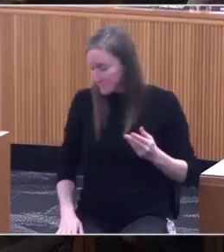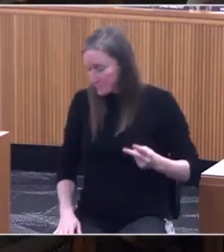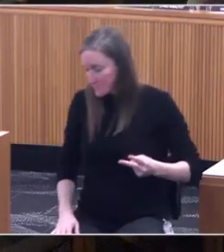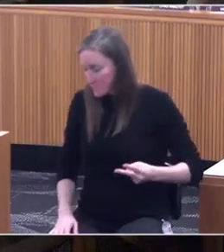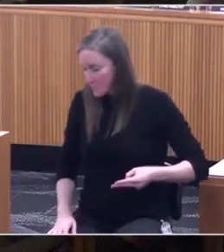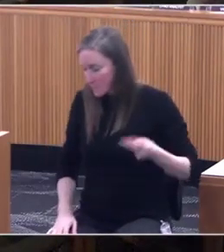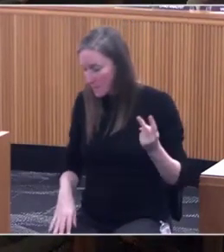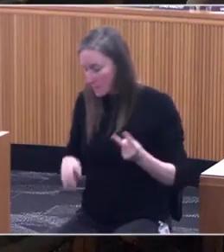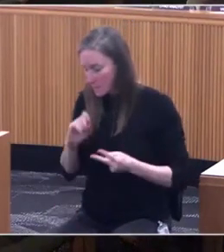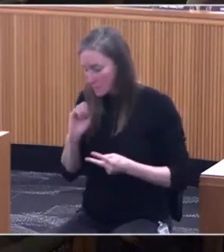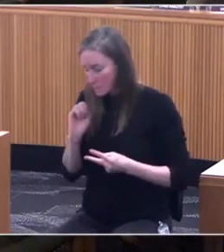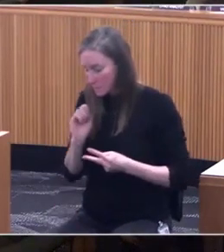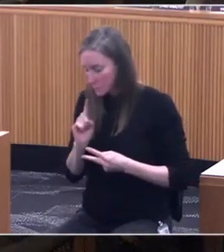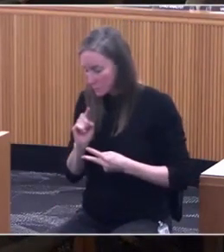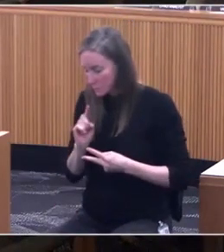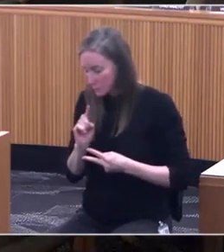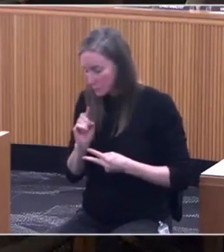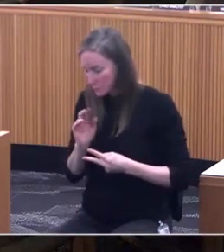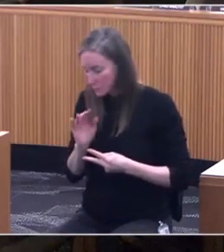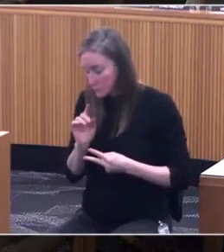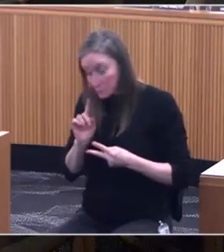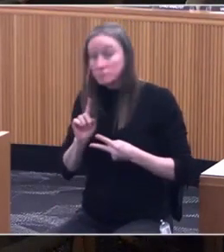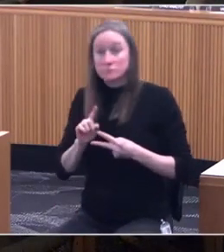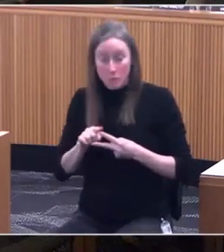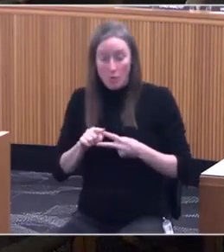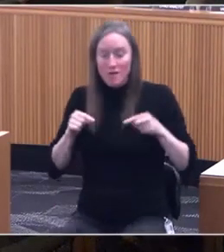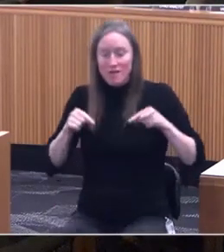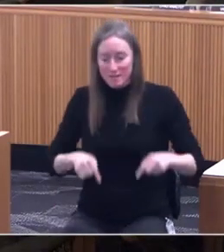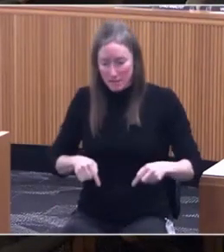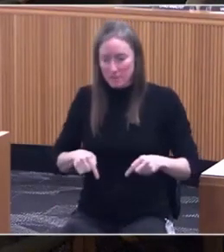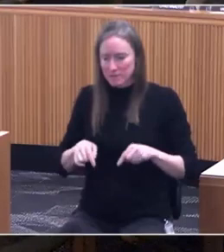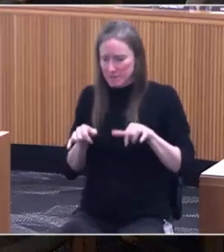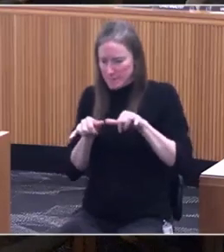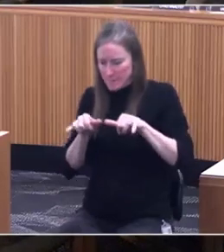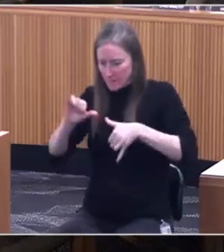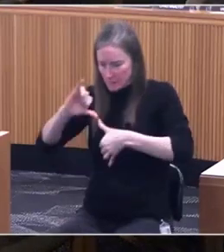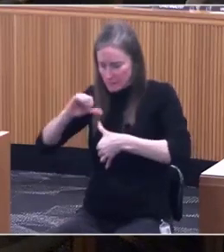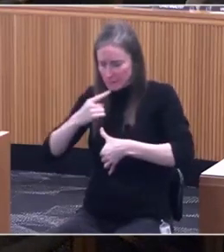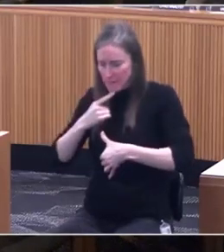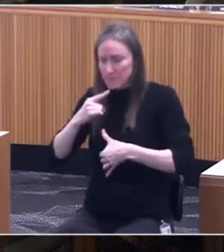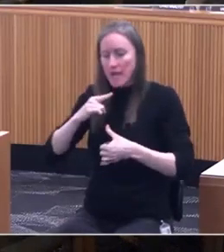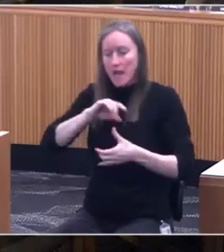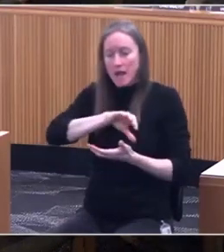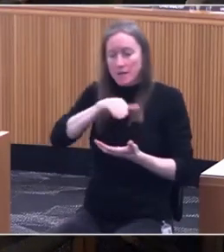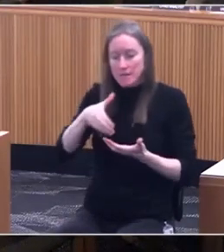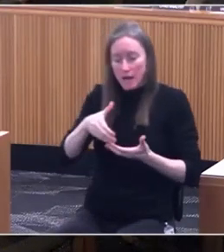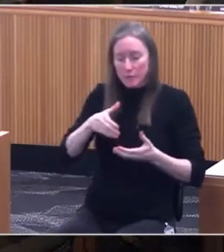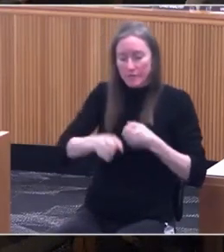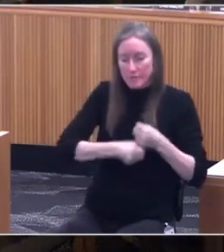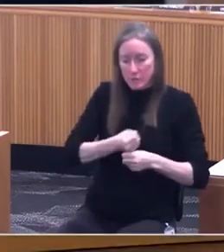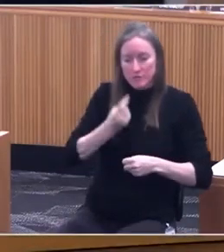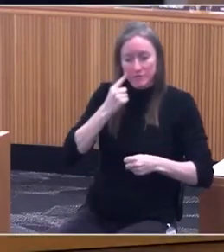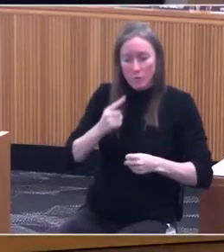Let's see. So, this matrix says the number of years of life extended, and you said it's a general population survey